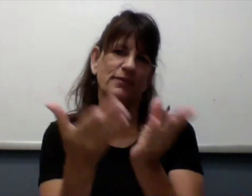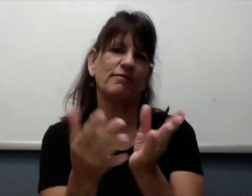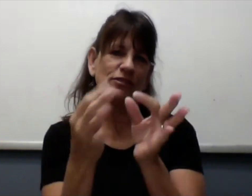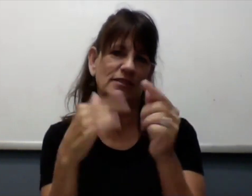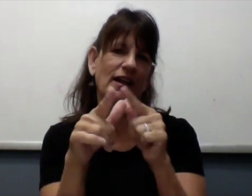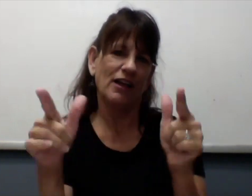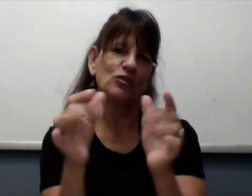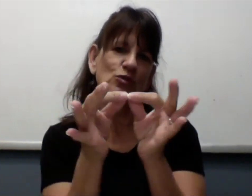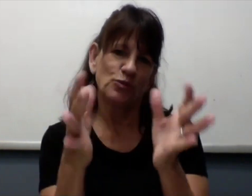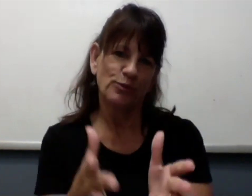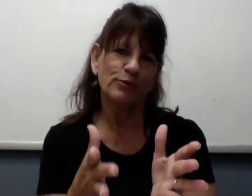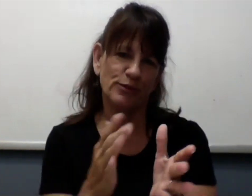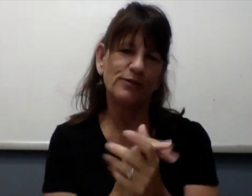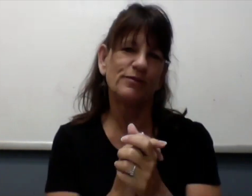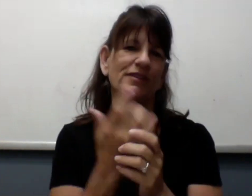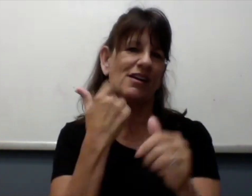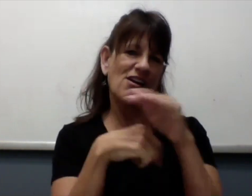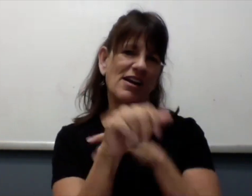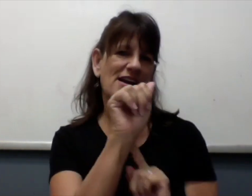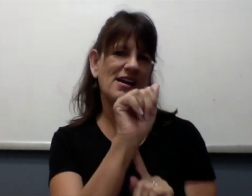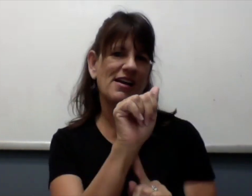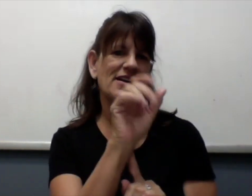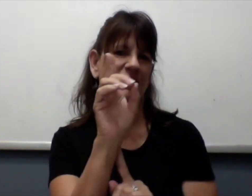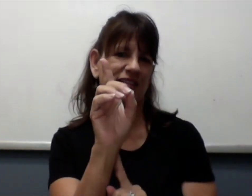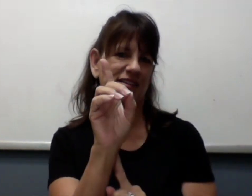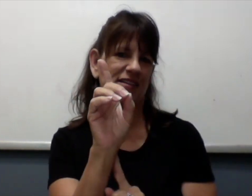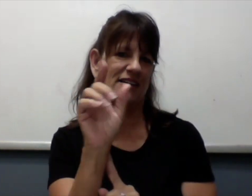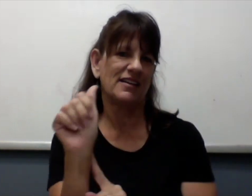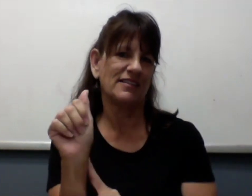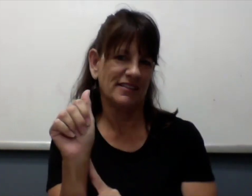And then it takes a moment of education that they are actually responsible for providing that